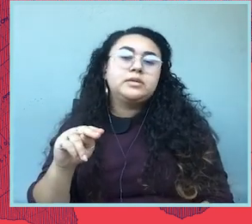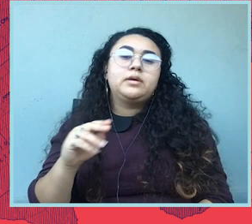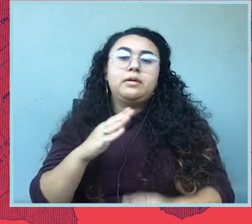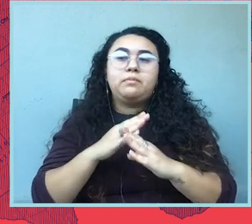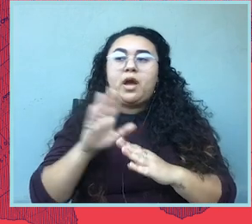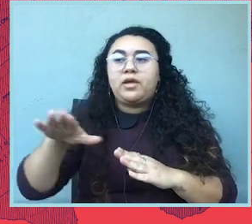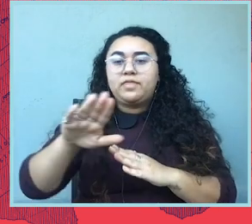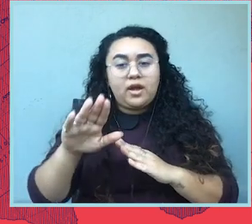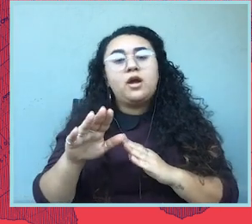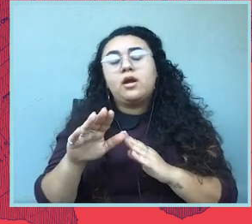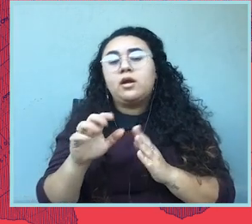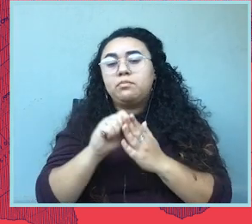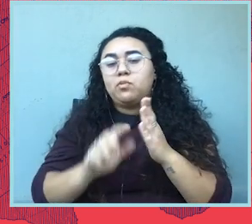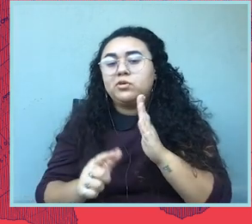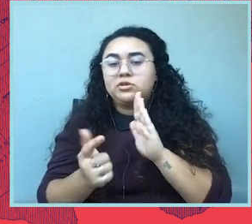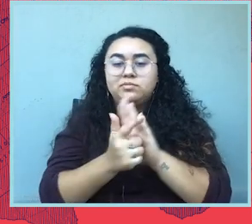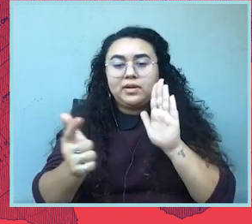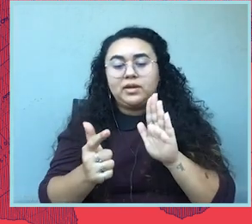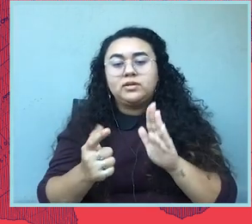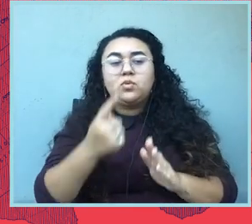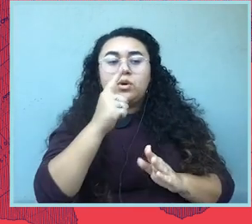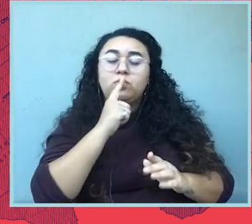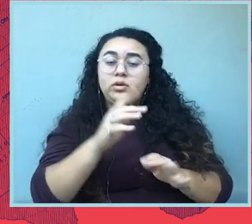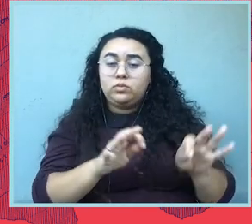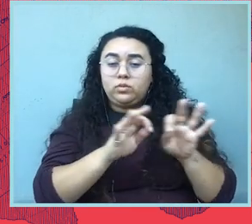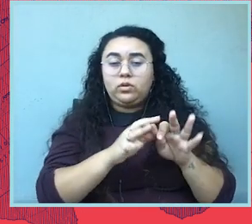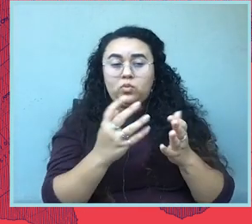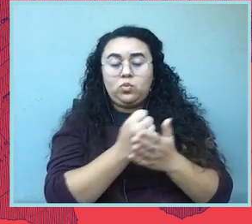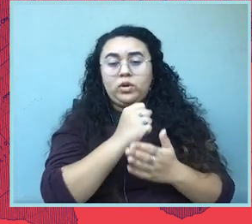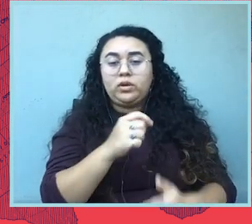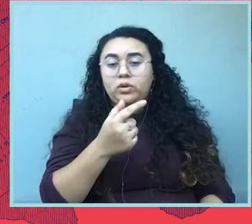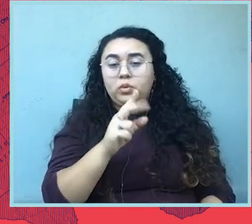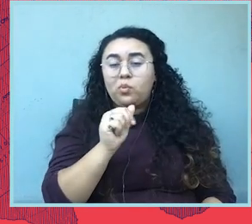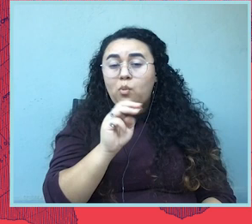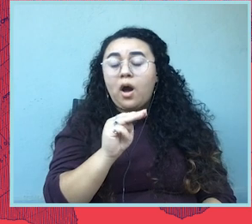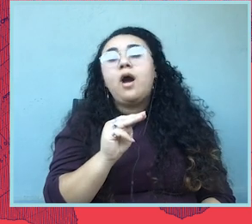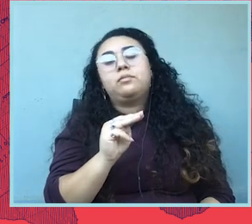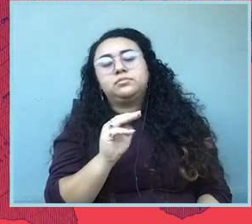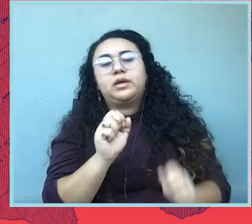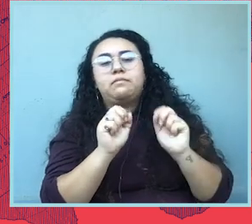And we've had a very critical win in Guam, where we restored access to the island after